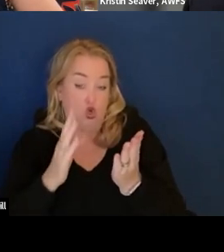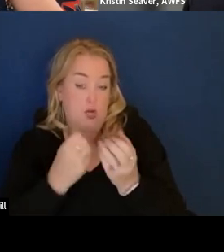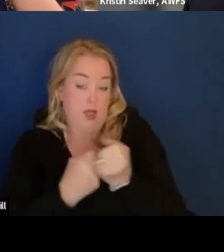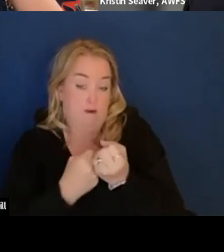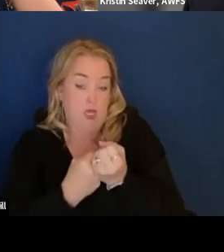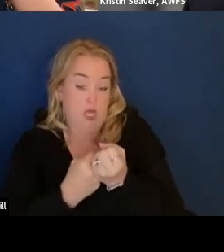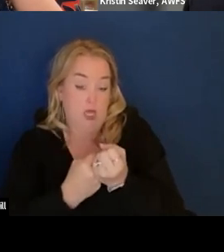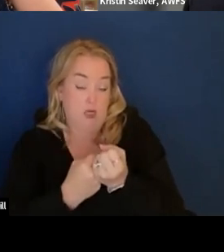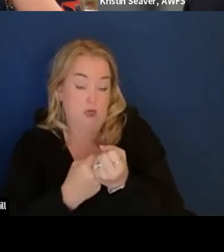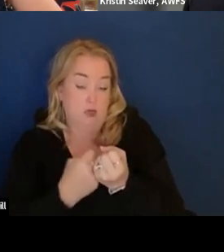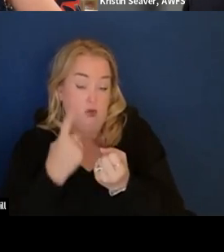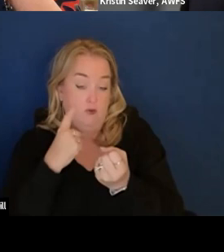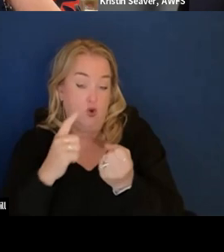like the GSA could consider internally.